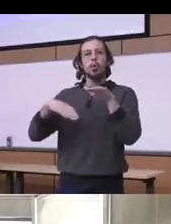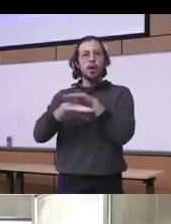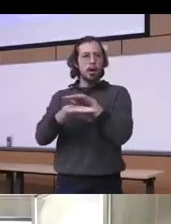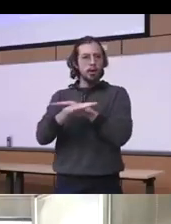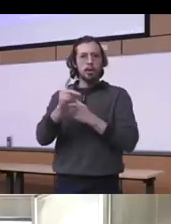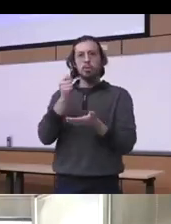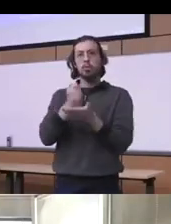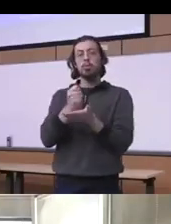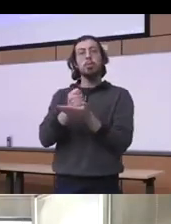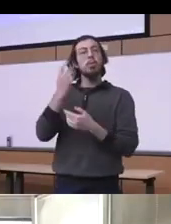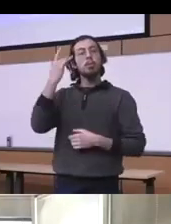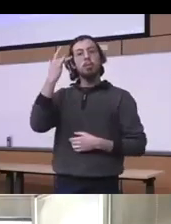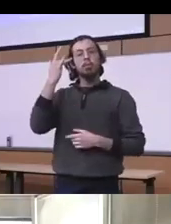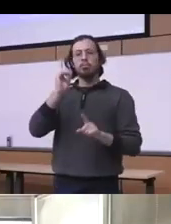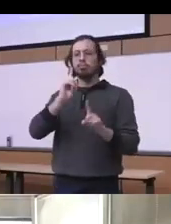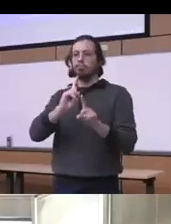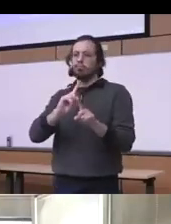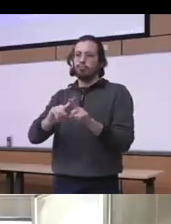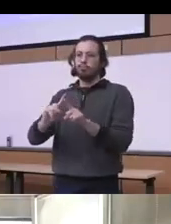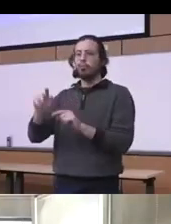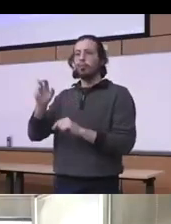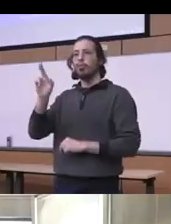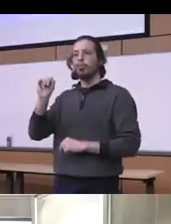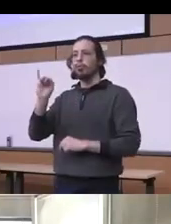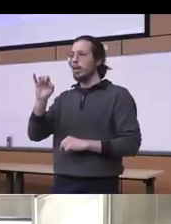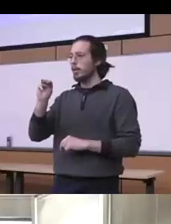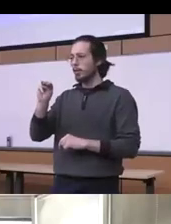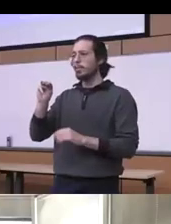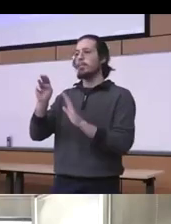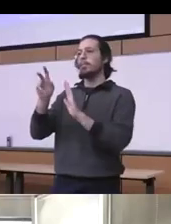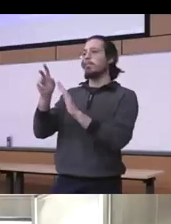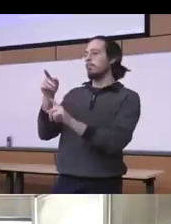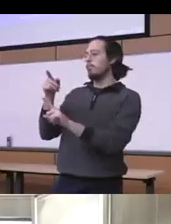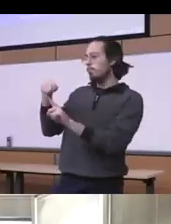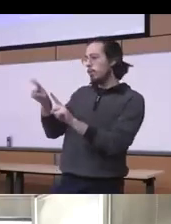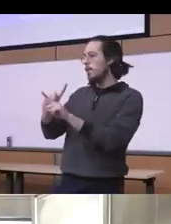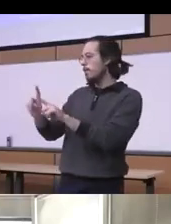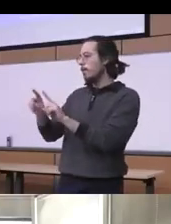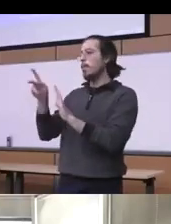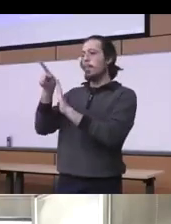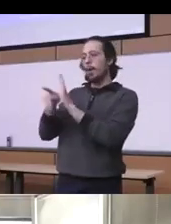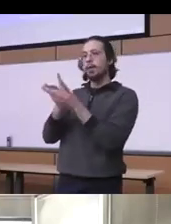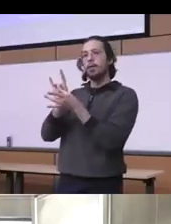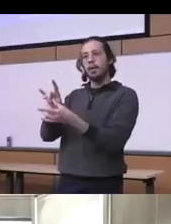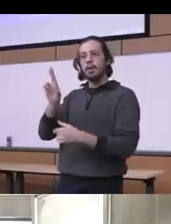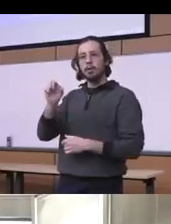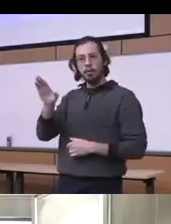of and a lot of racist historical policies and I'll review that with you very briefly and just